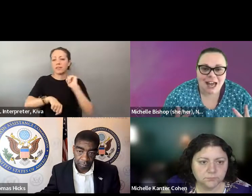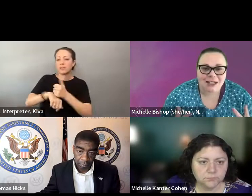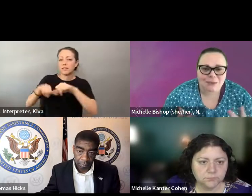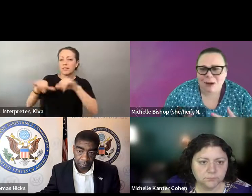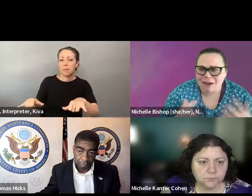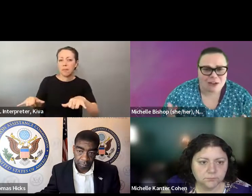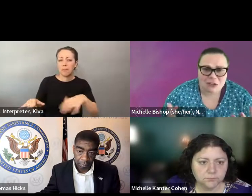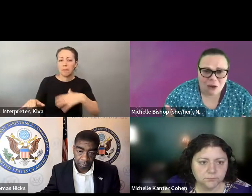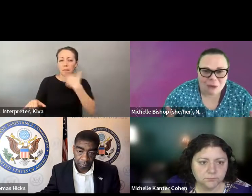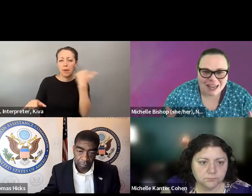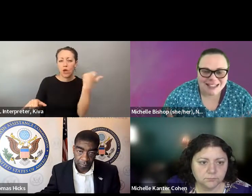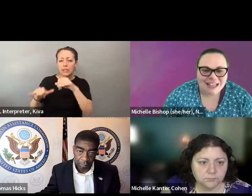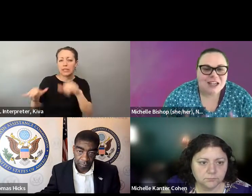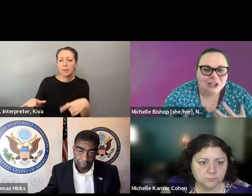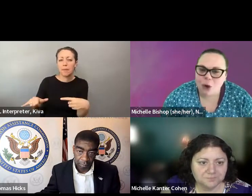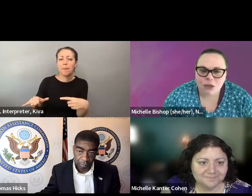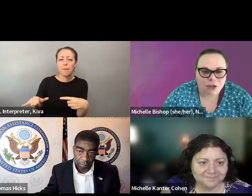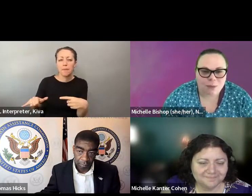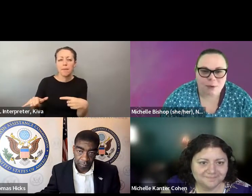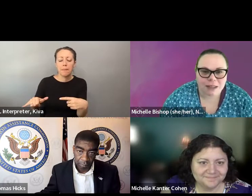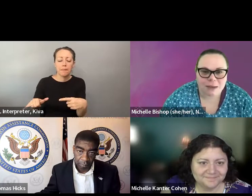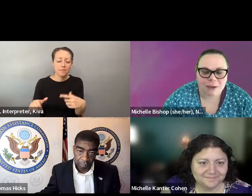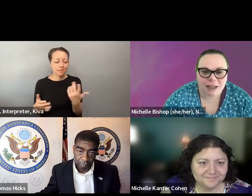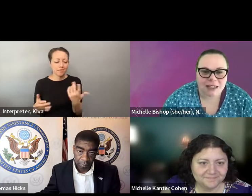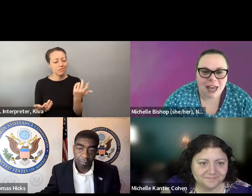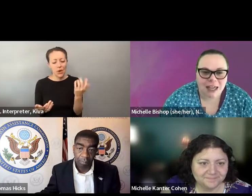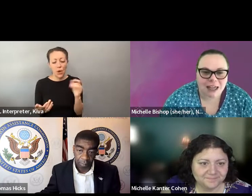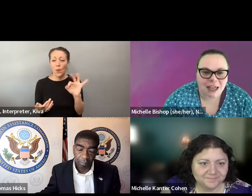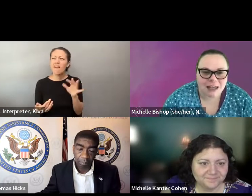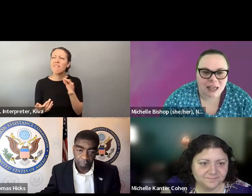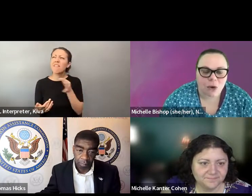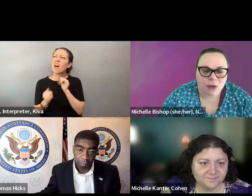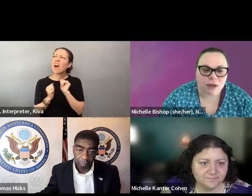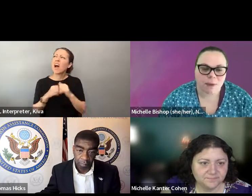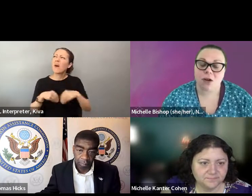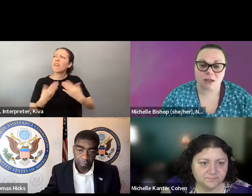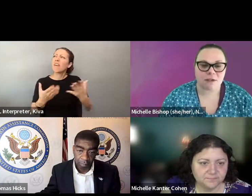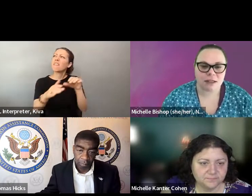would have to include people with disabilities up front and design a system that works for everyone from the front. It also means it's going to cost a lot more time and a lot more money than it would have to to really just include people with disabilities upfront and design a system that works for everyone, from the jump So that's my answer to that kind of is always go and talk to people with